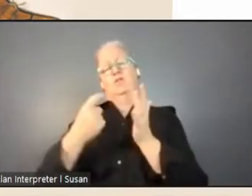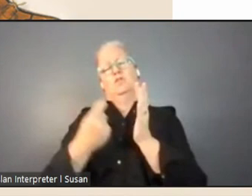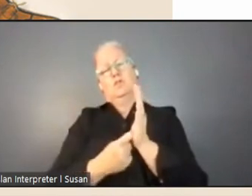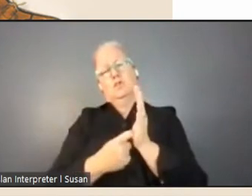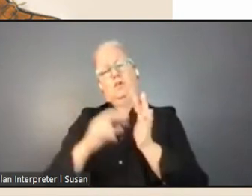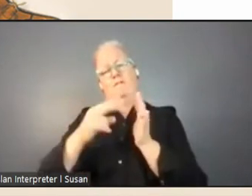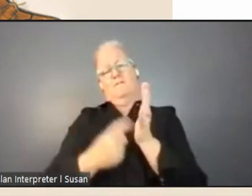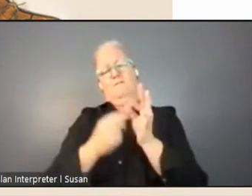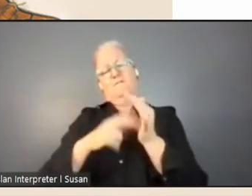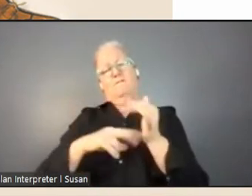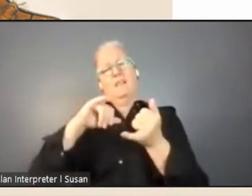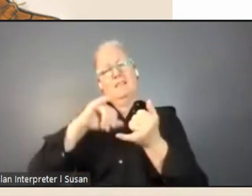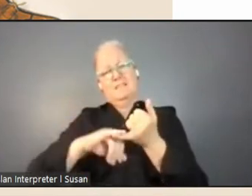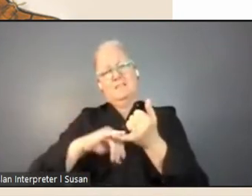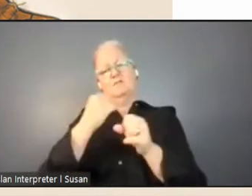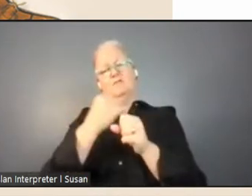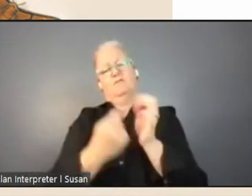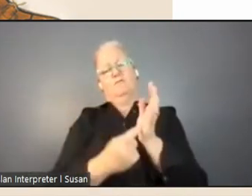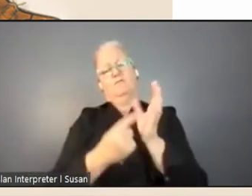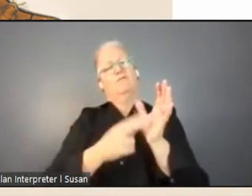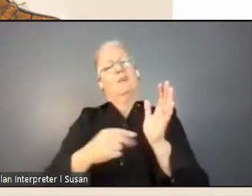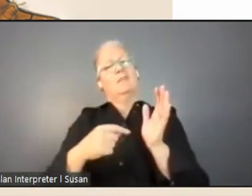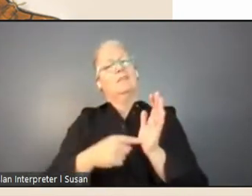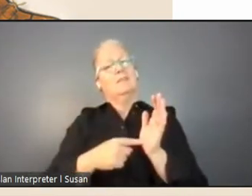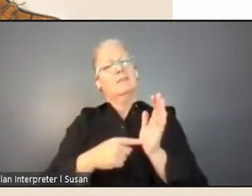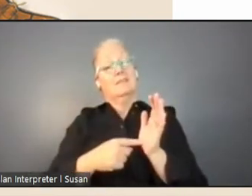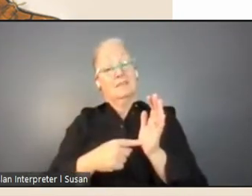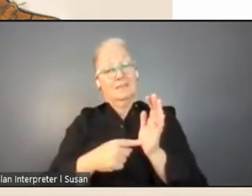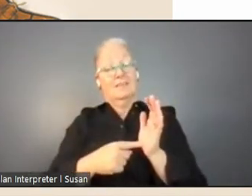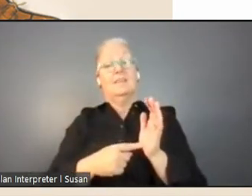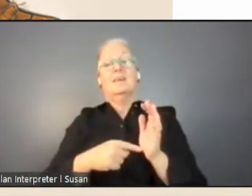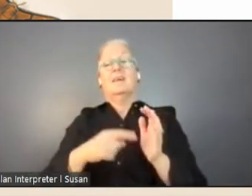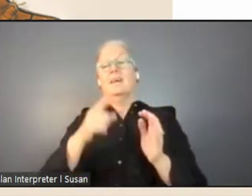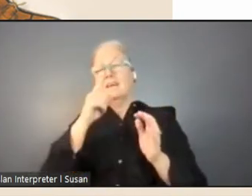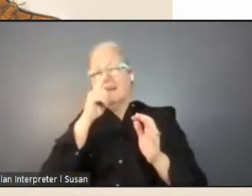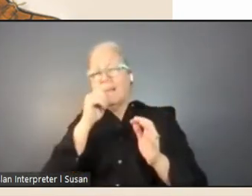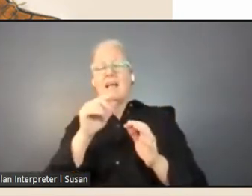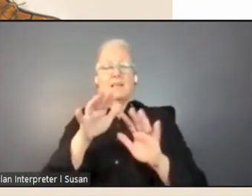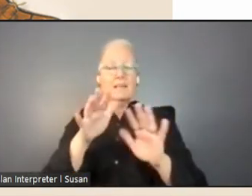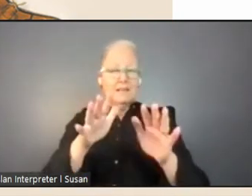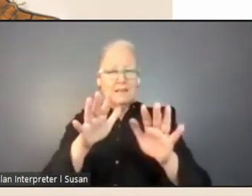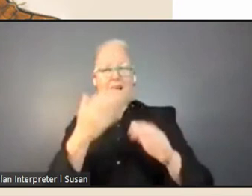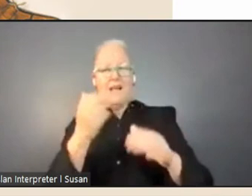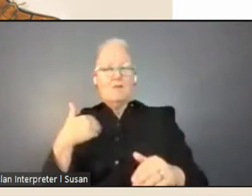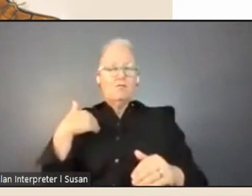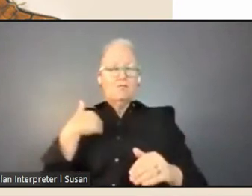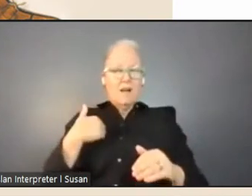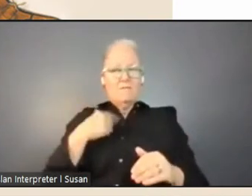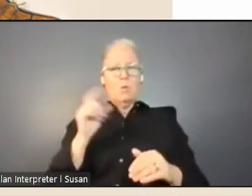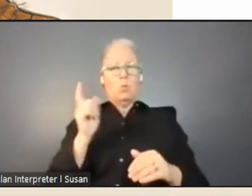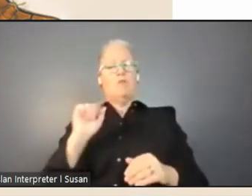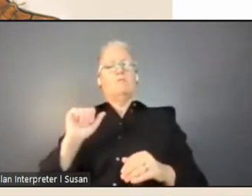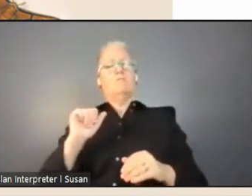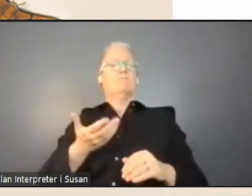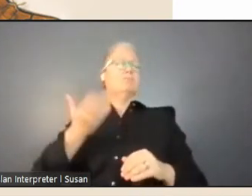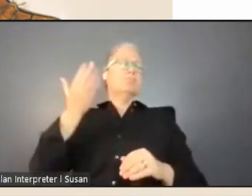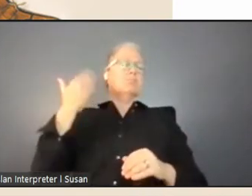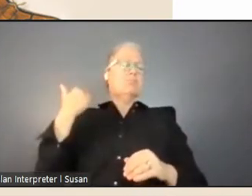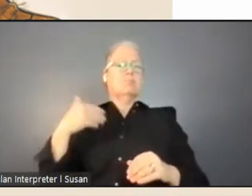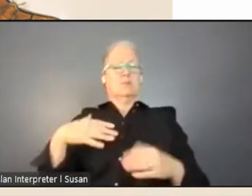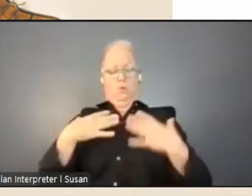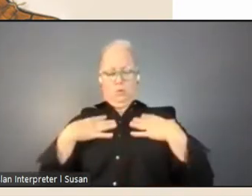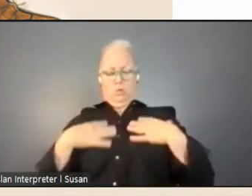point. So, we can get the rough outlines of what the uniform was but clearly not much detail. So,